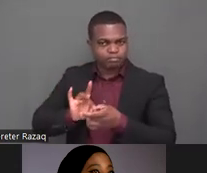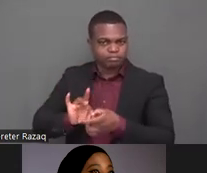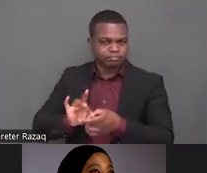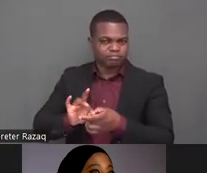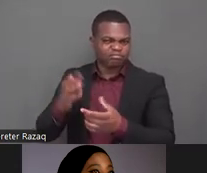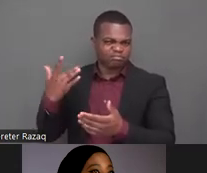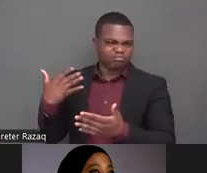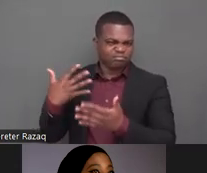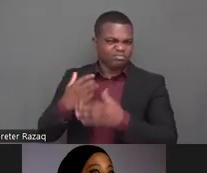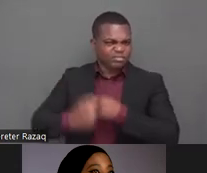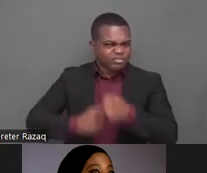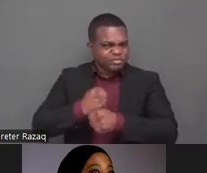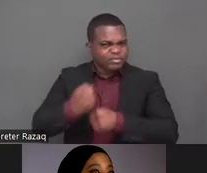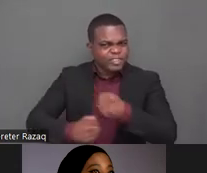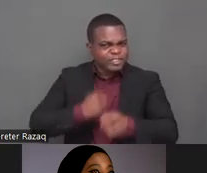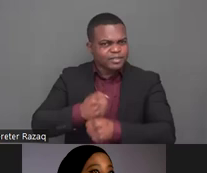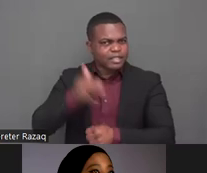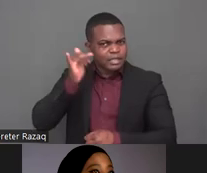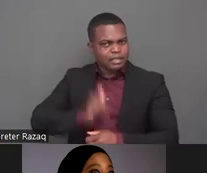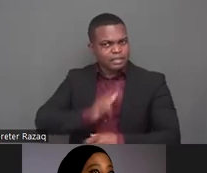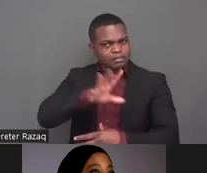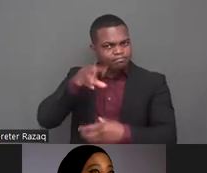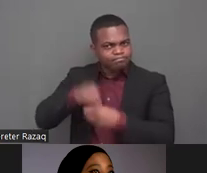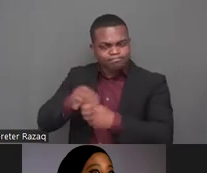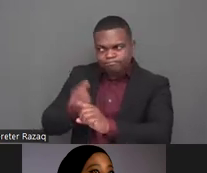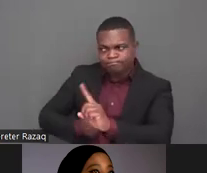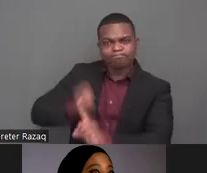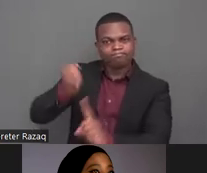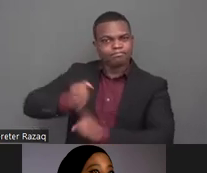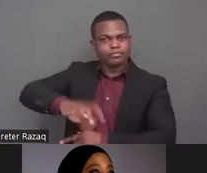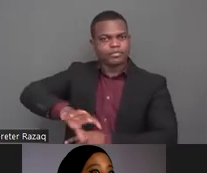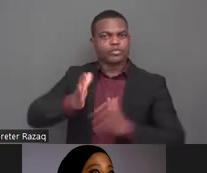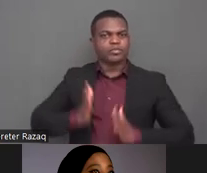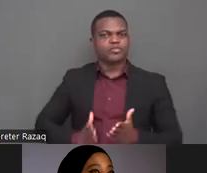can you share a little bit about the work focusing on commitments from different departments and the